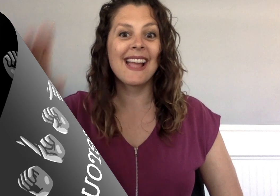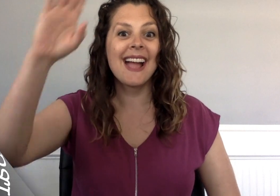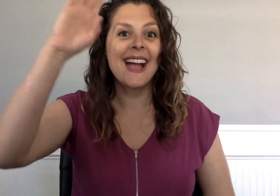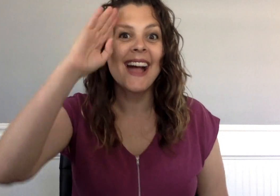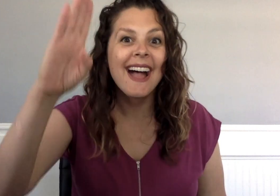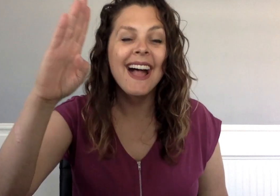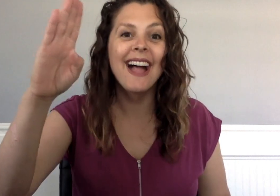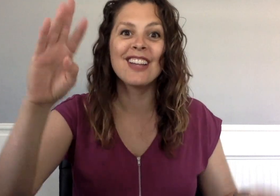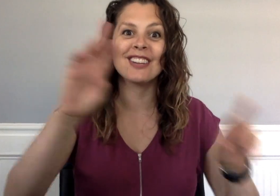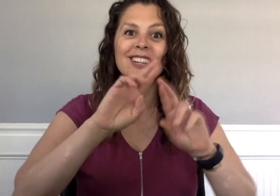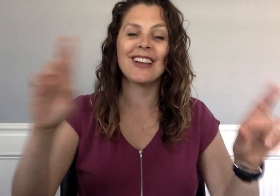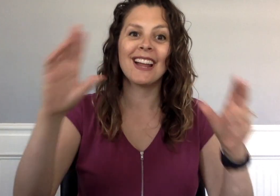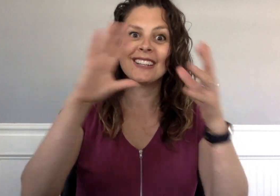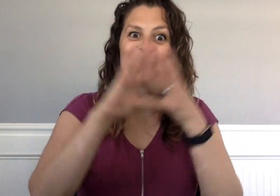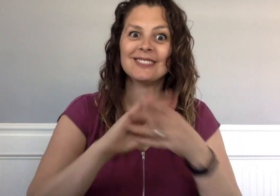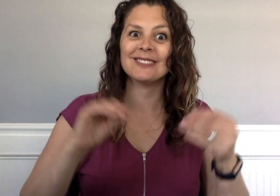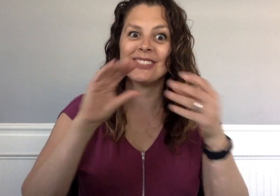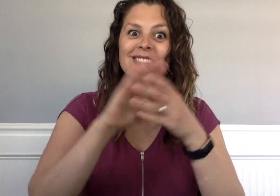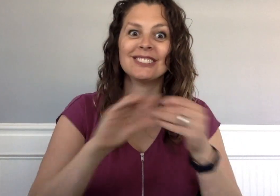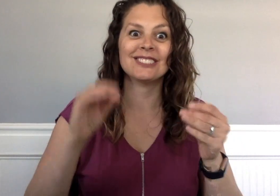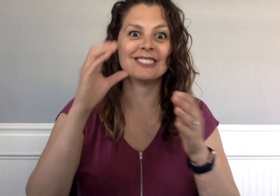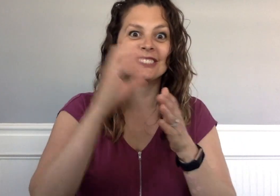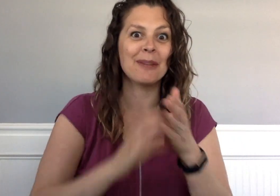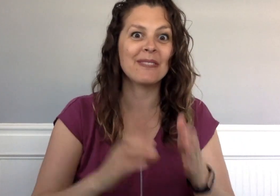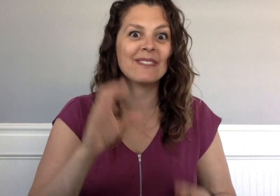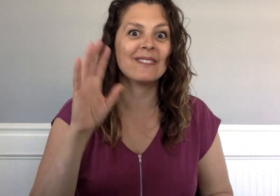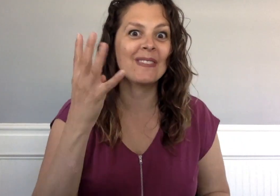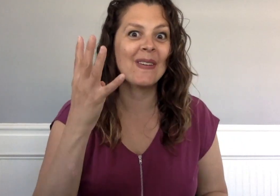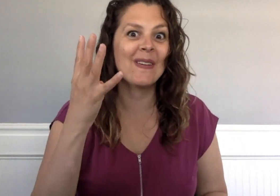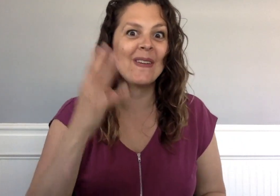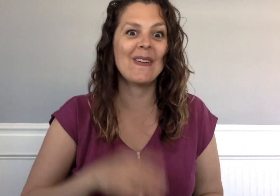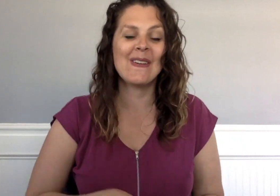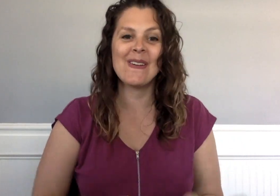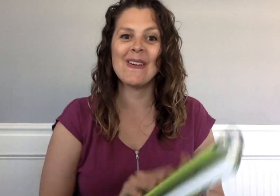Hi! Ready for the Chapter 4?